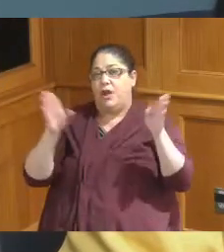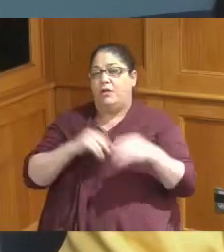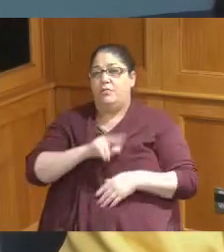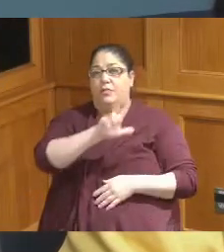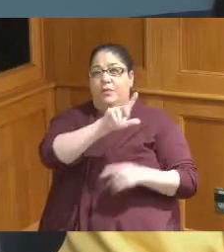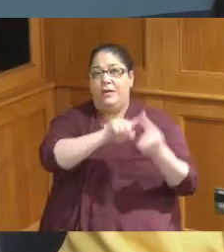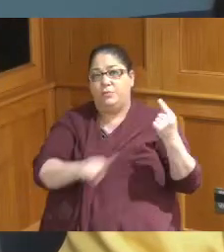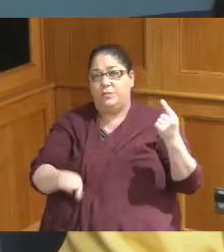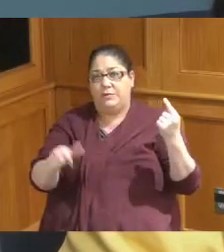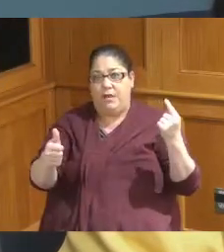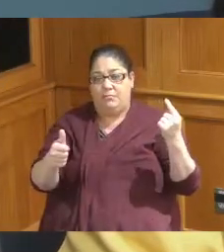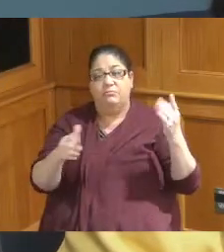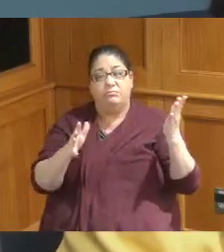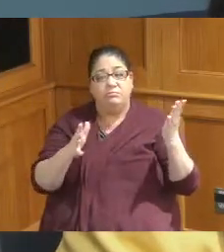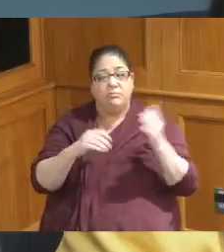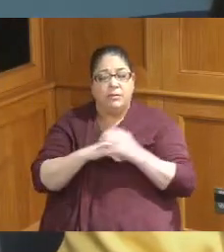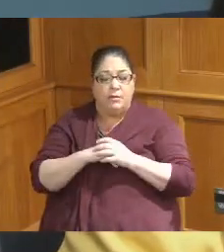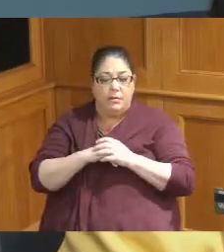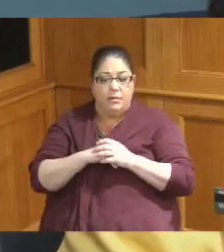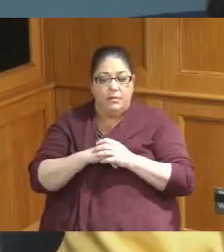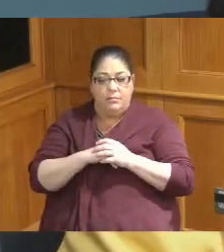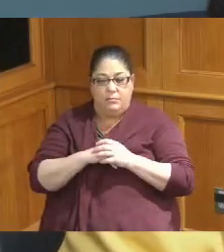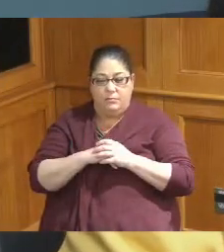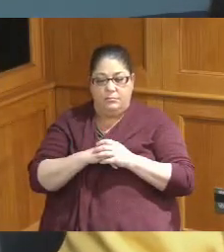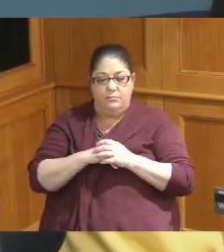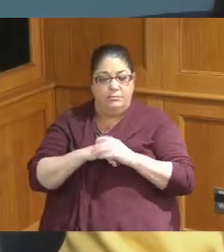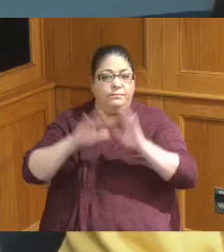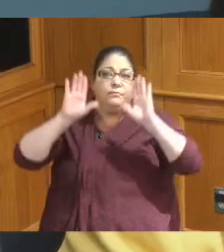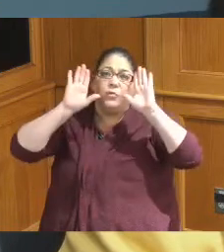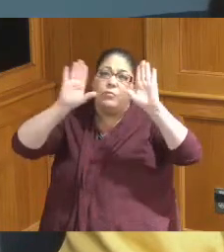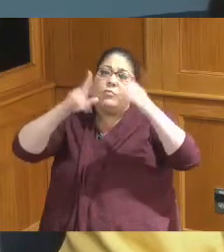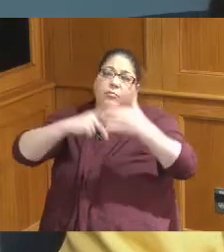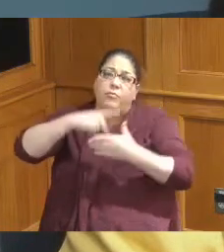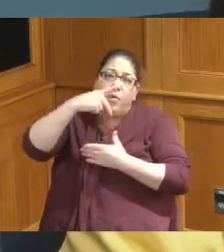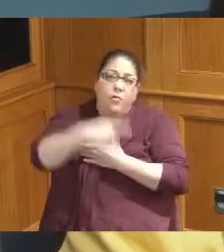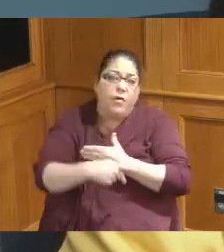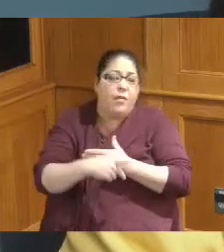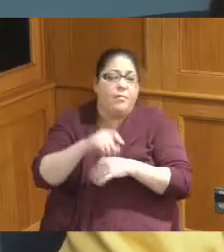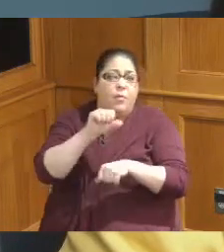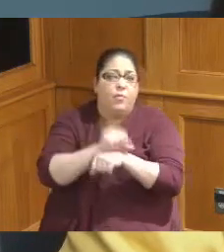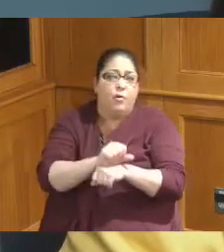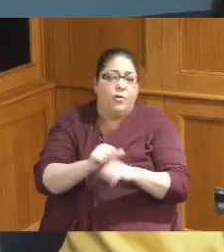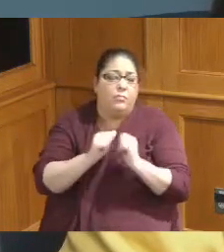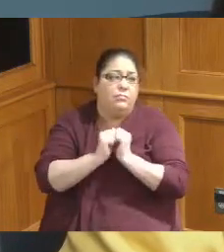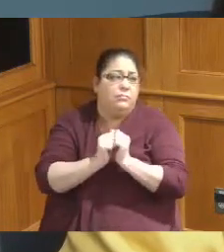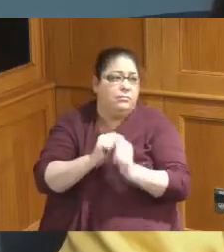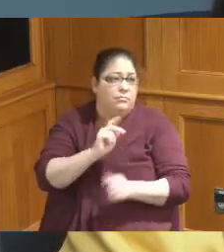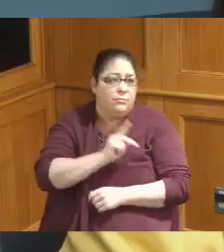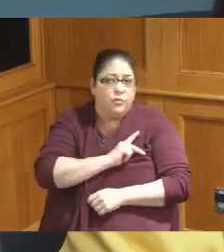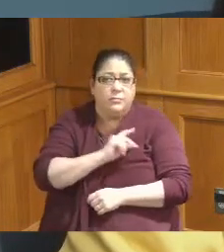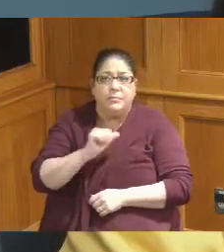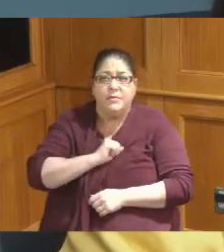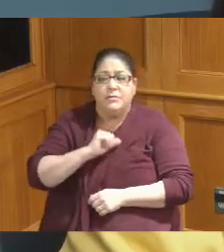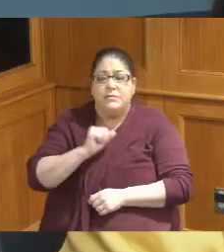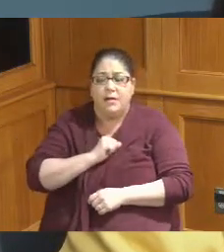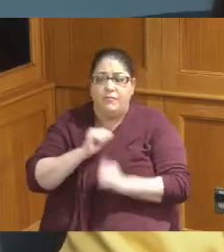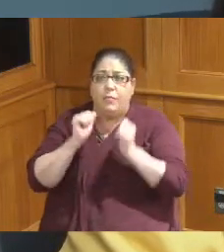through ten these are such great programs I've worked personally with a lot of them some of